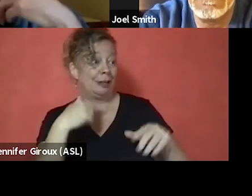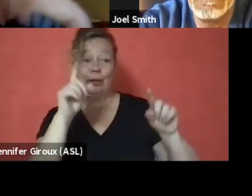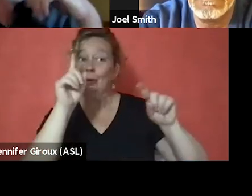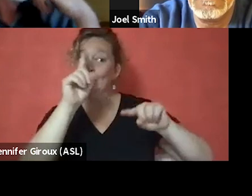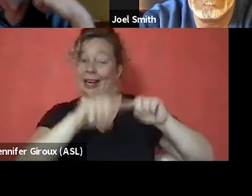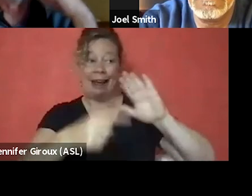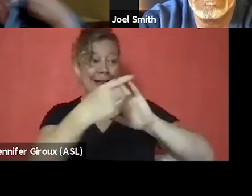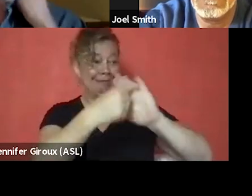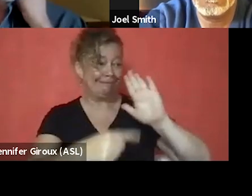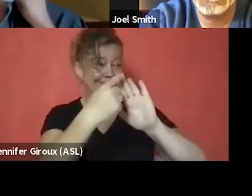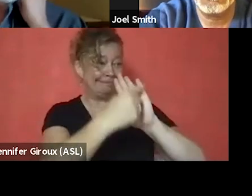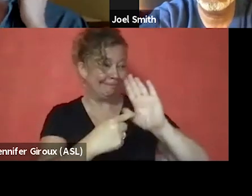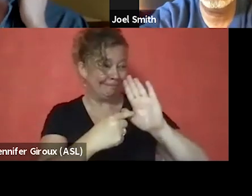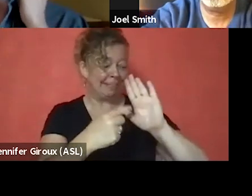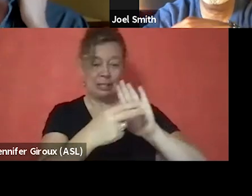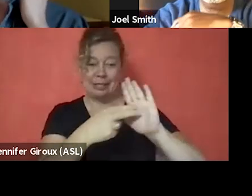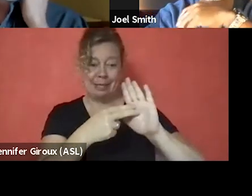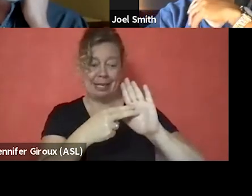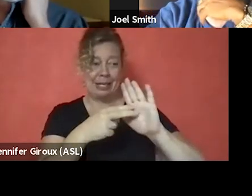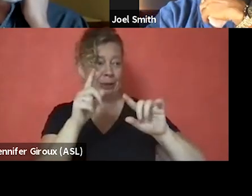and you can't hold me accountable for those things.